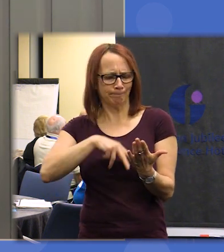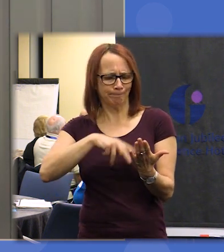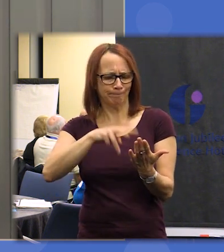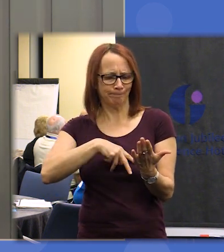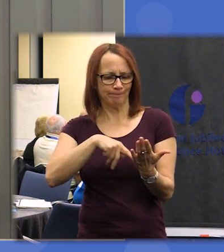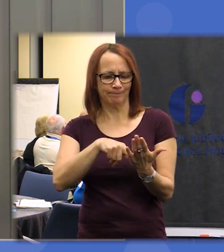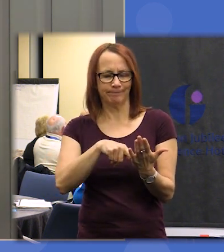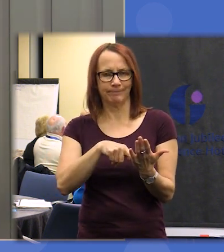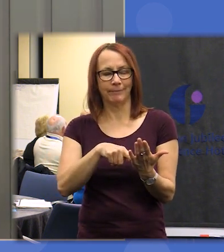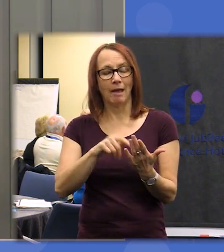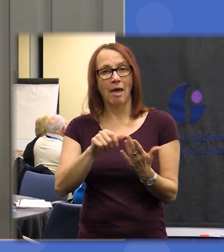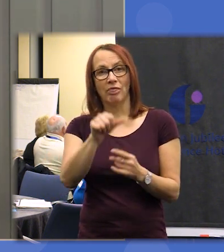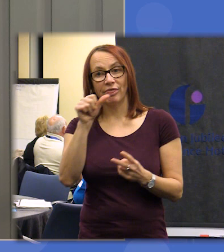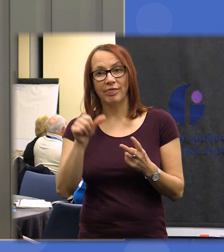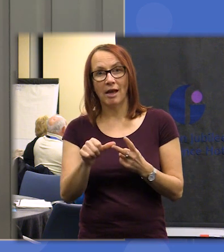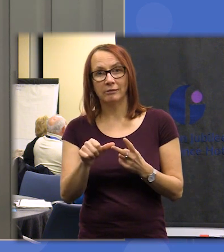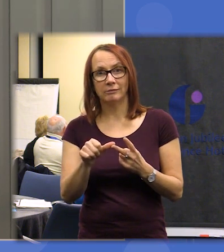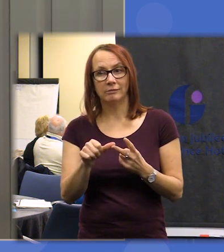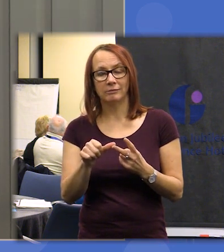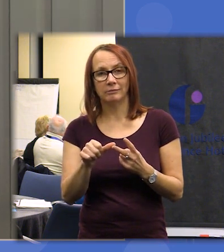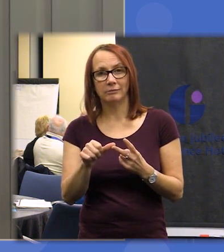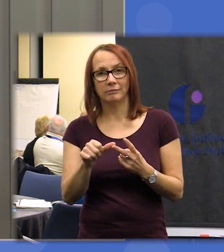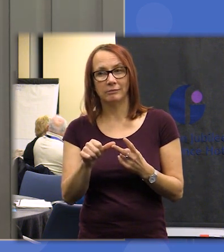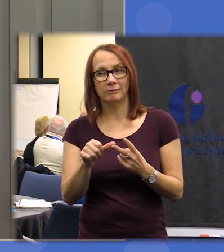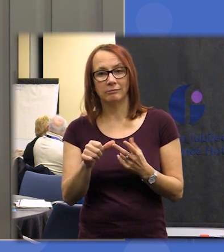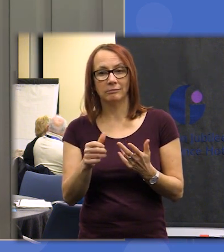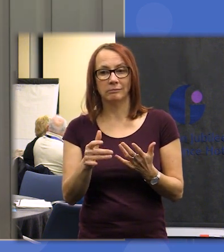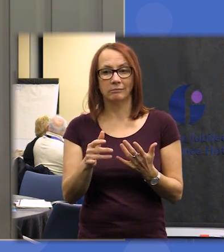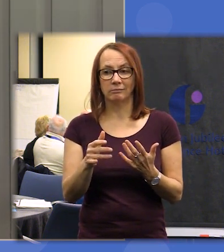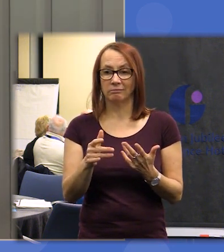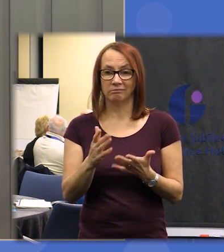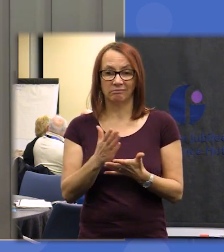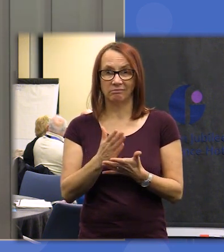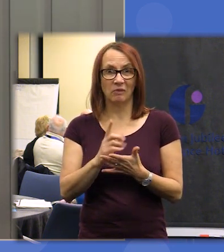moving into doing is talking about pray basically the priorities for the things